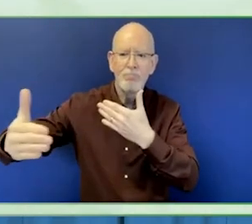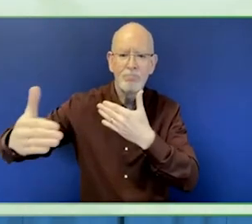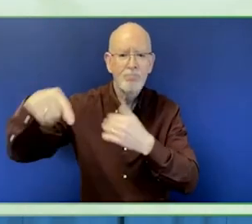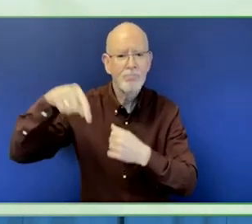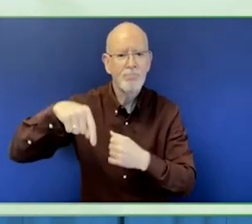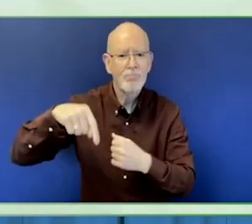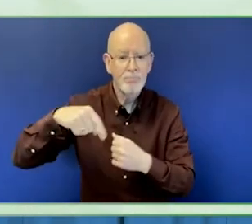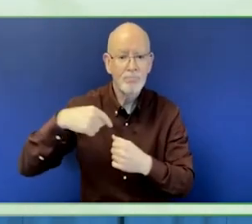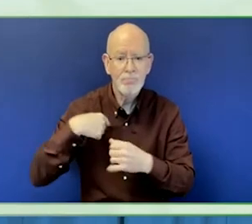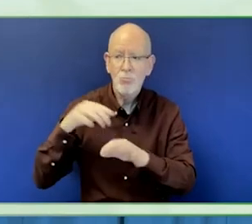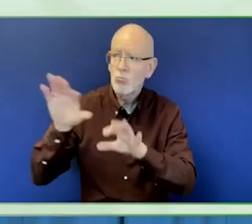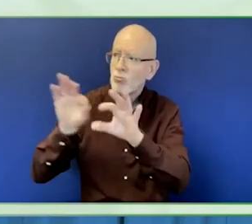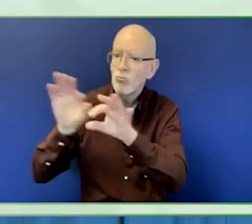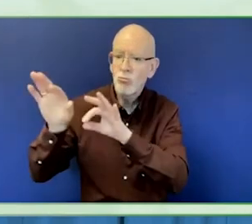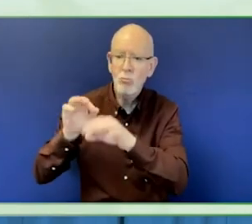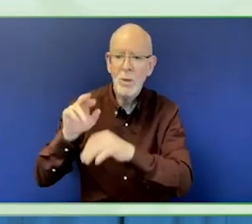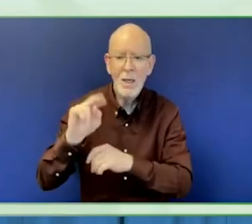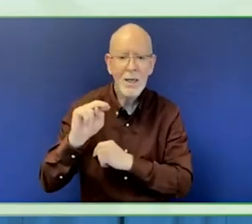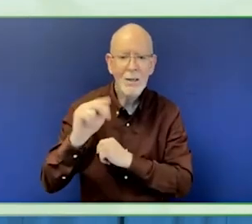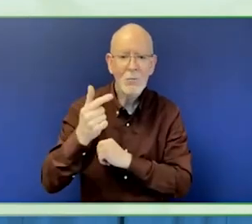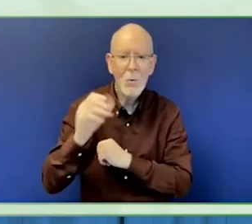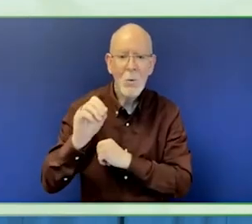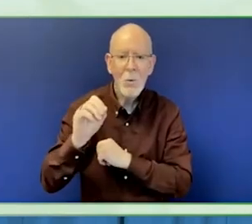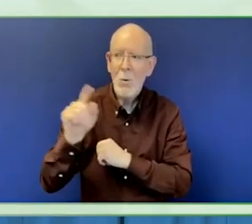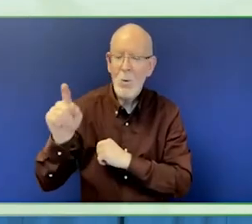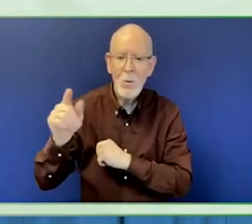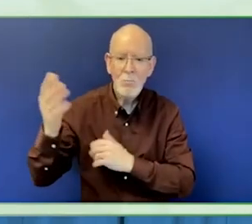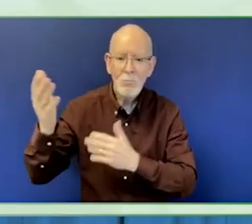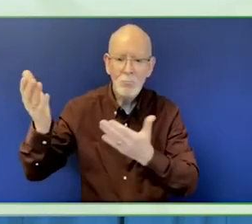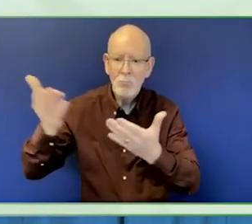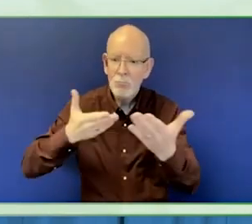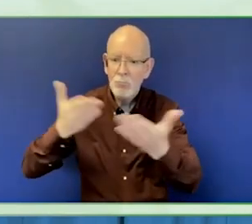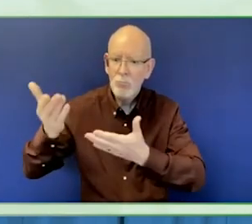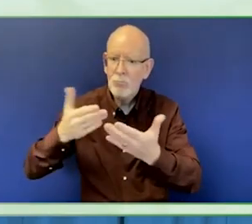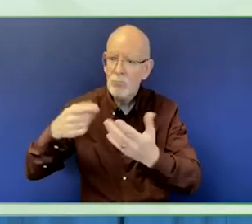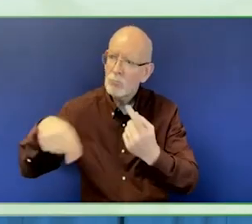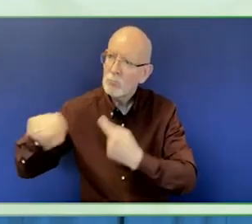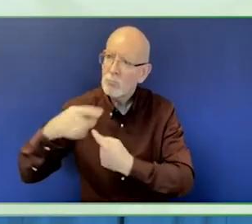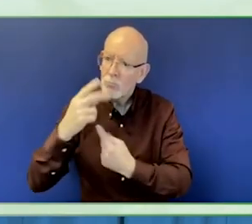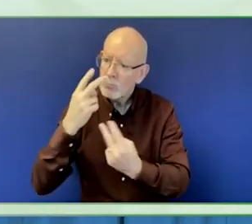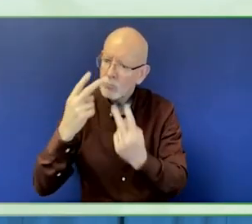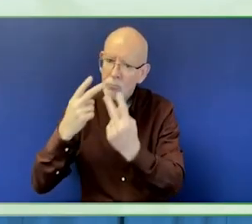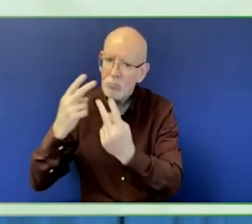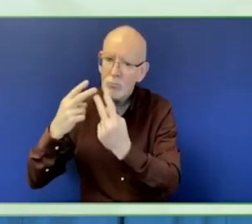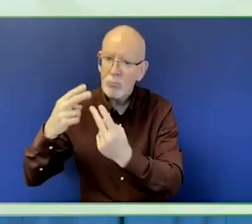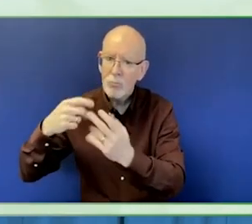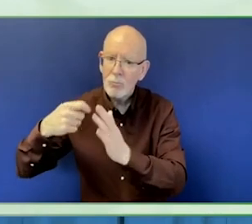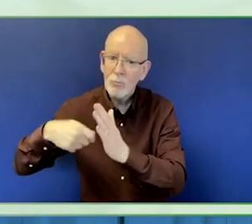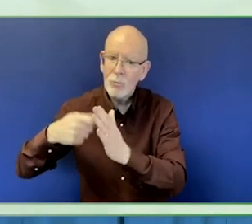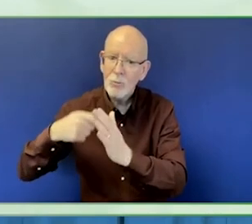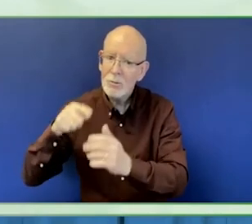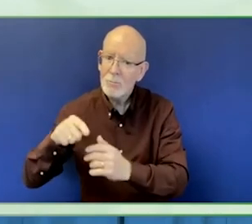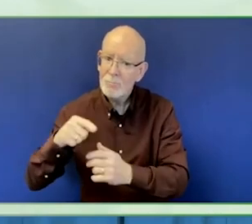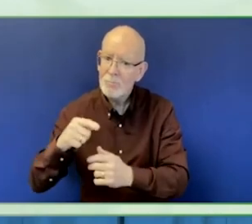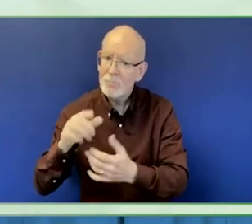it is discussed and evaluated and the grant is given accordingly.